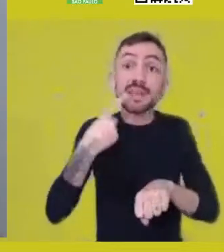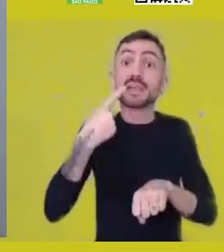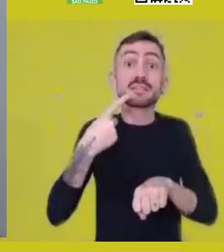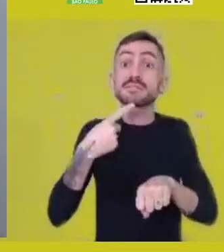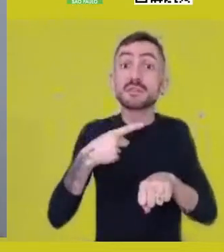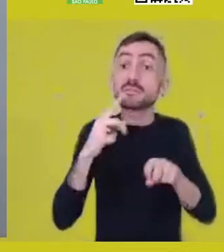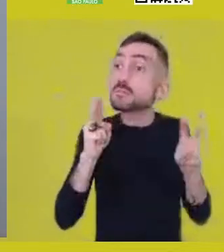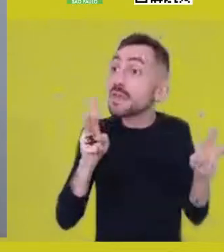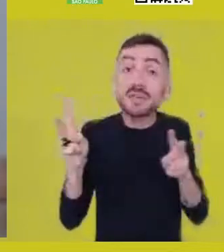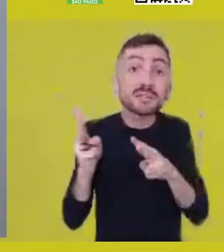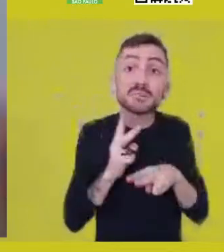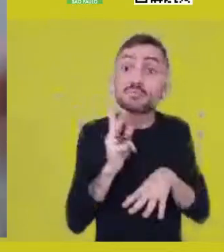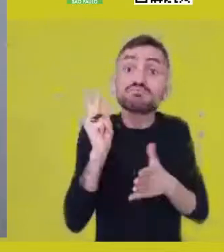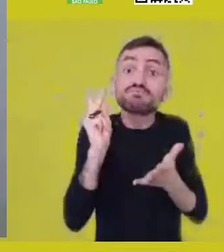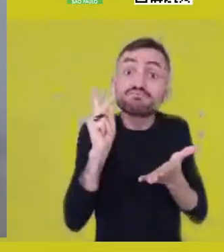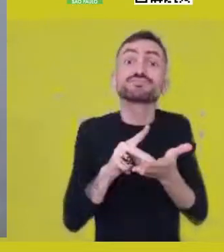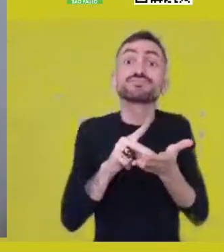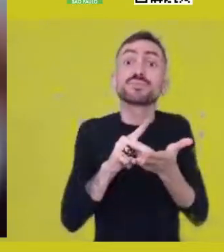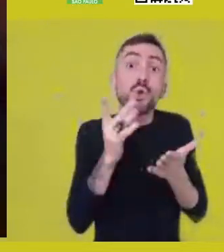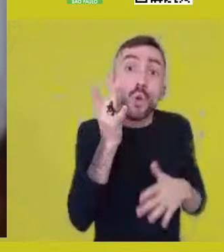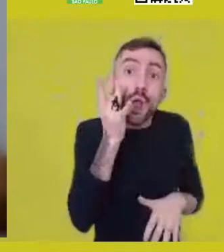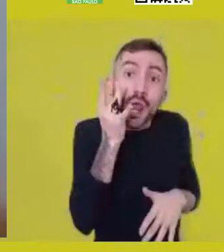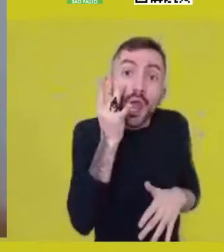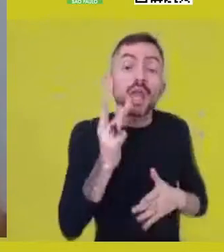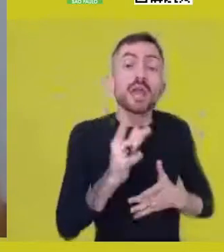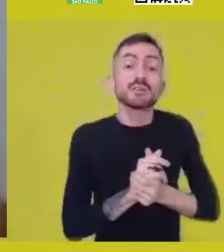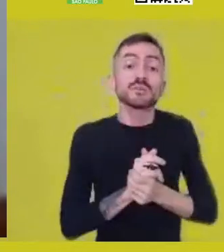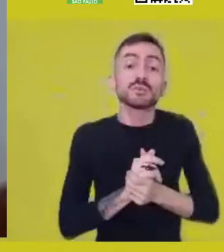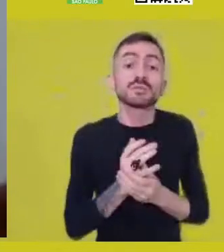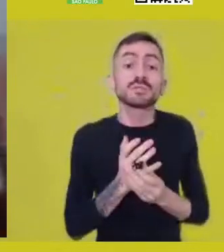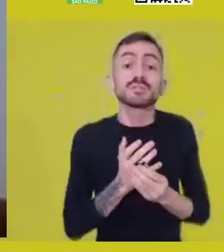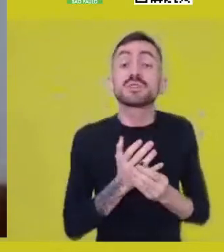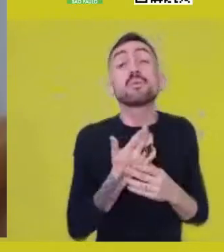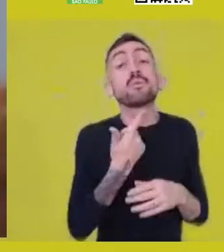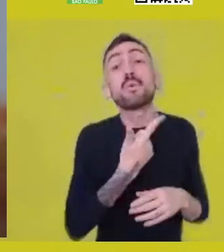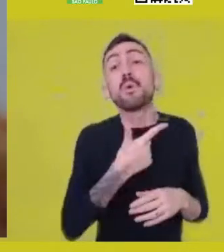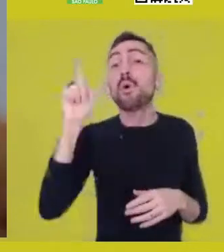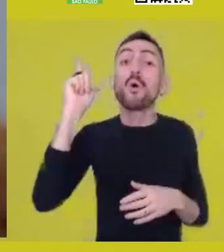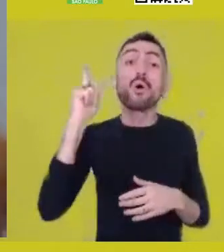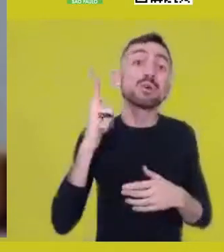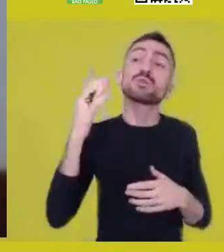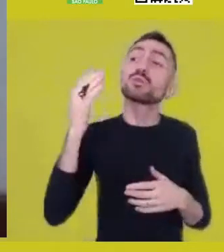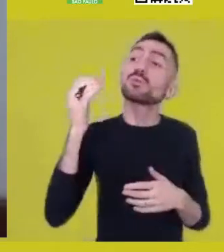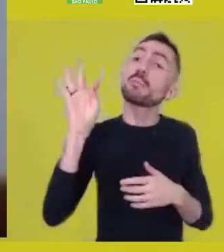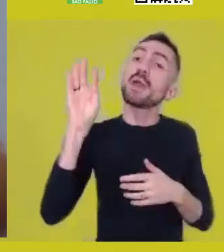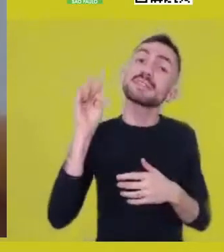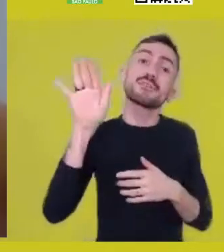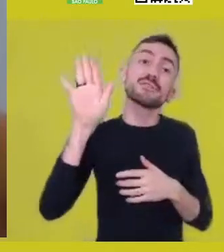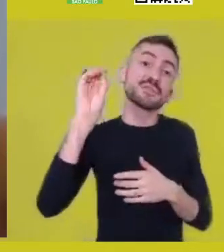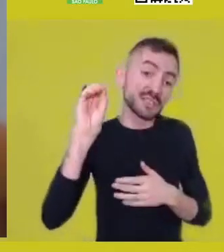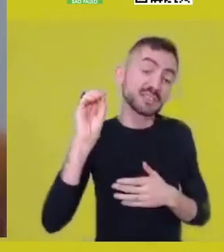So, in a certain metaphysical place, and the entities